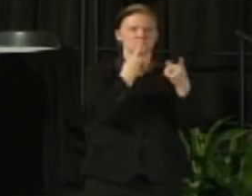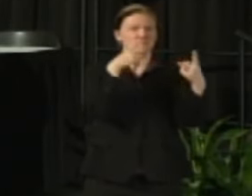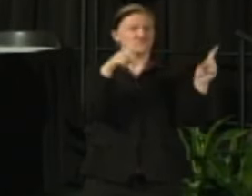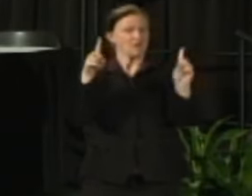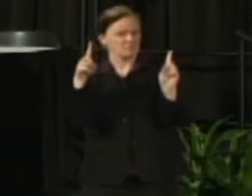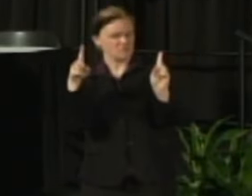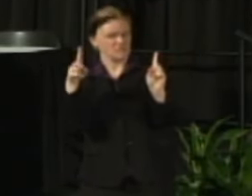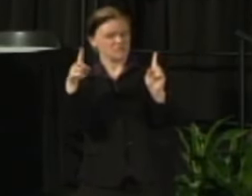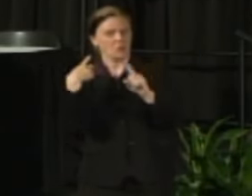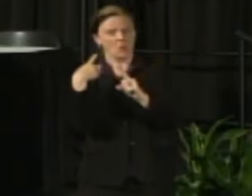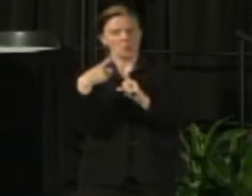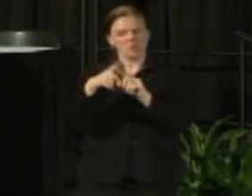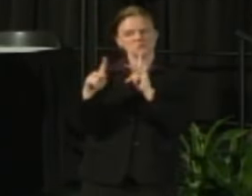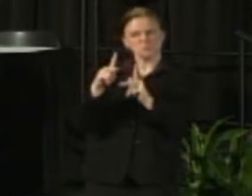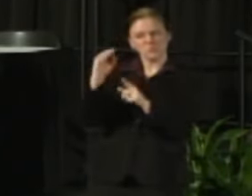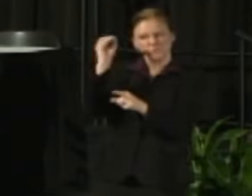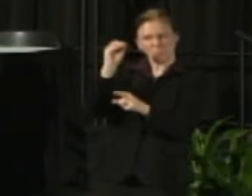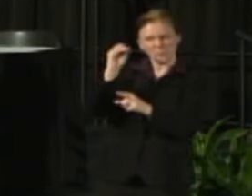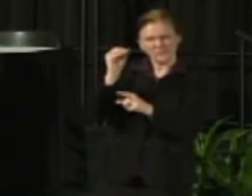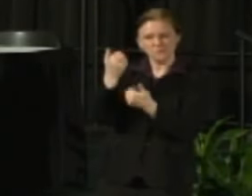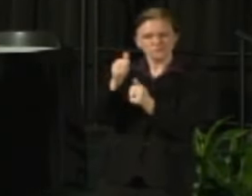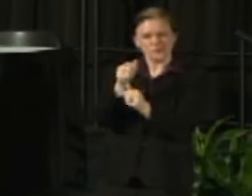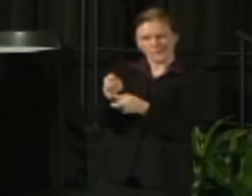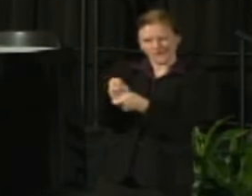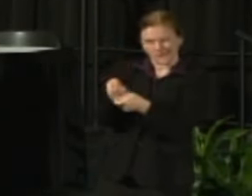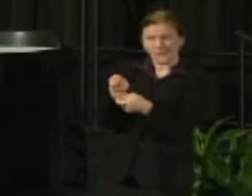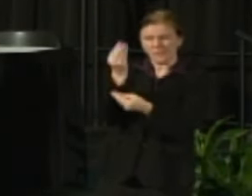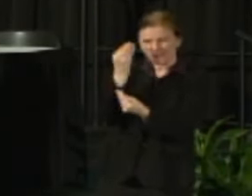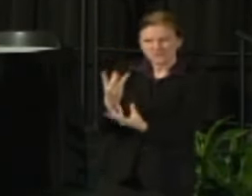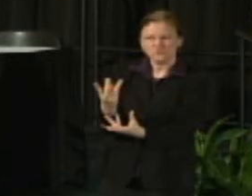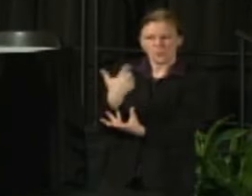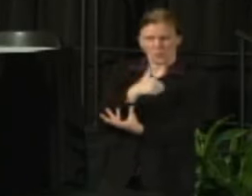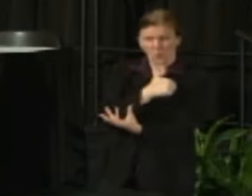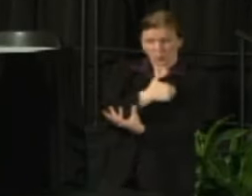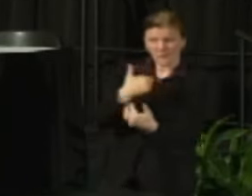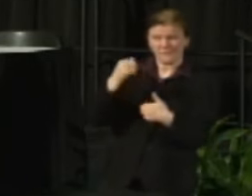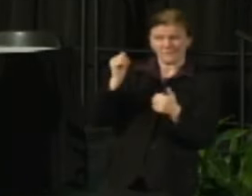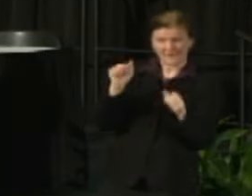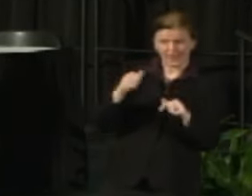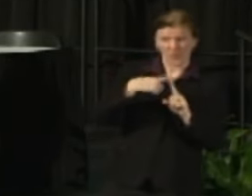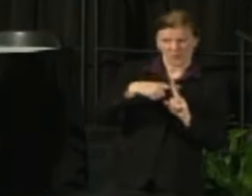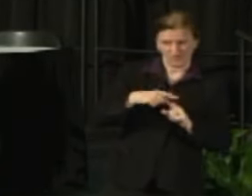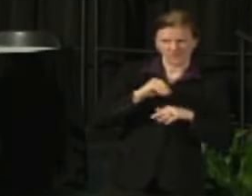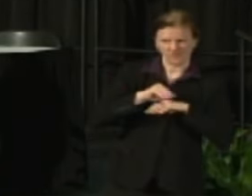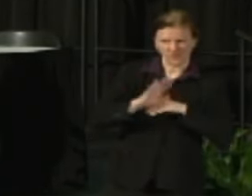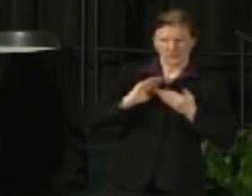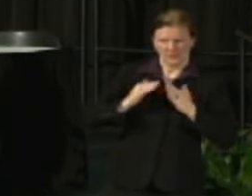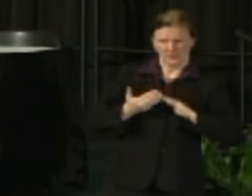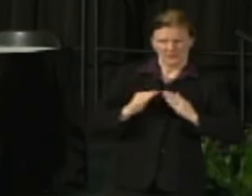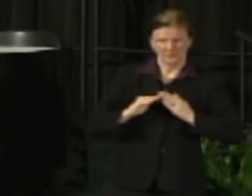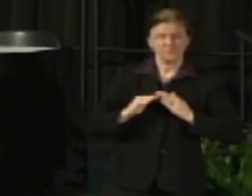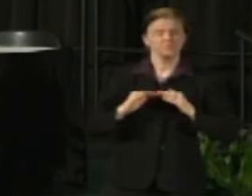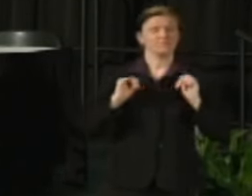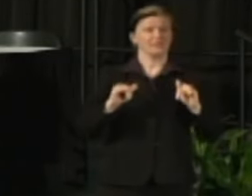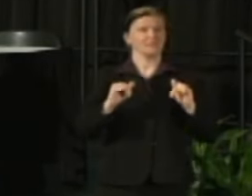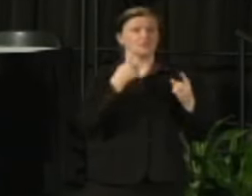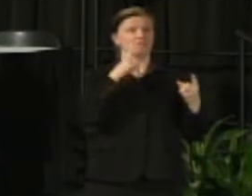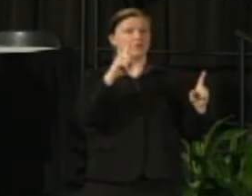to share public opinion on the value of what we believe in, that's public education. And we will also use this committee to effectively communicate with campus